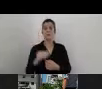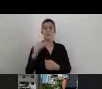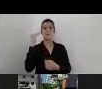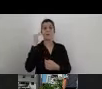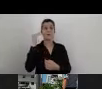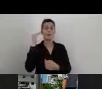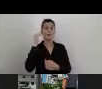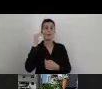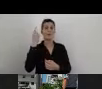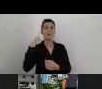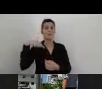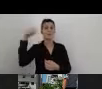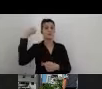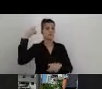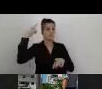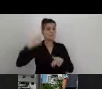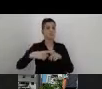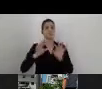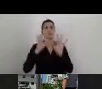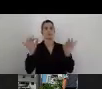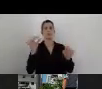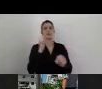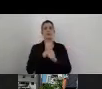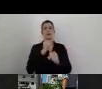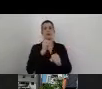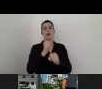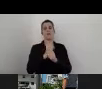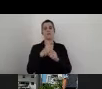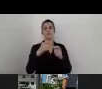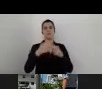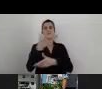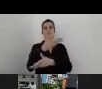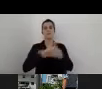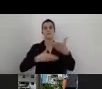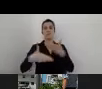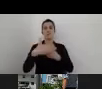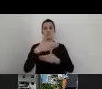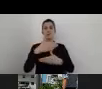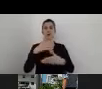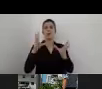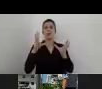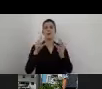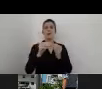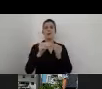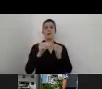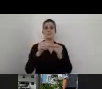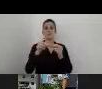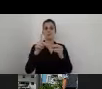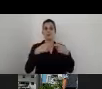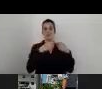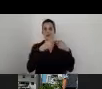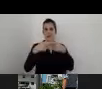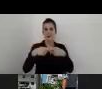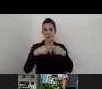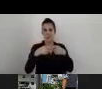we started to work in cooperation with the Ciudad Accessible. It's the biggest consultancy in Chile,